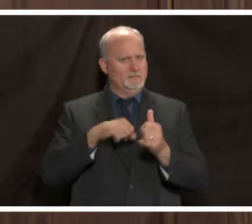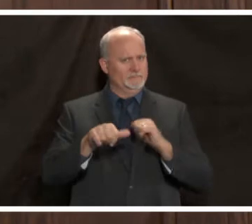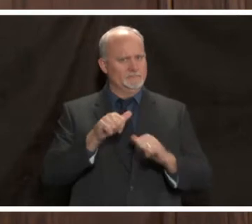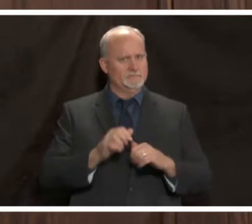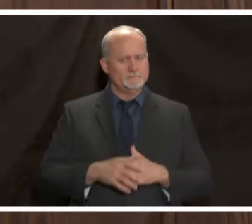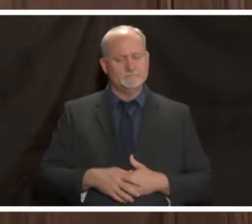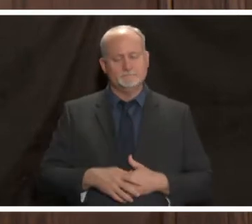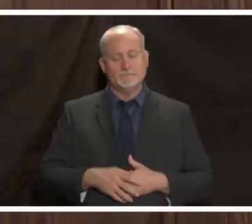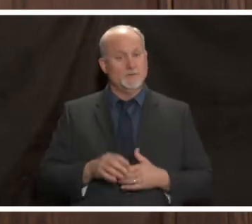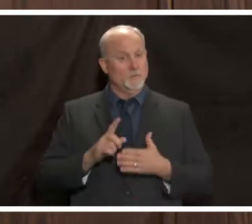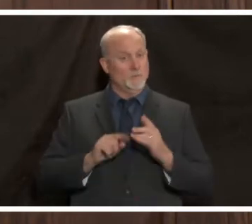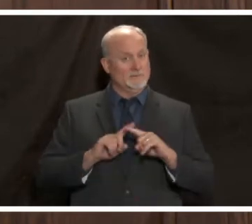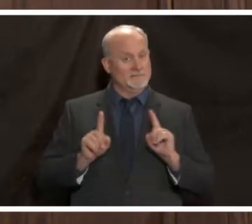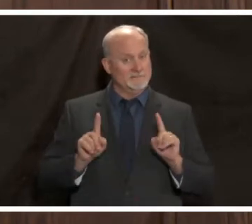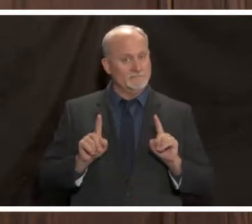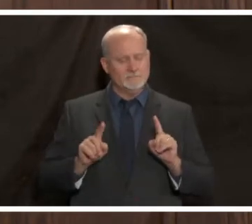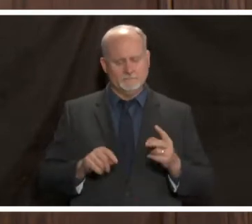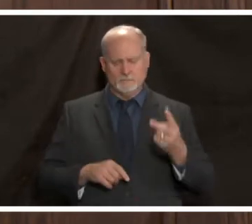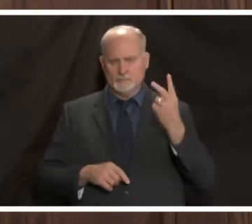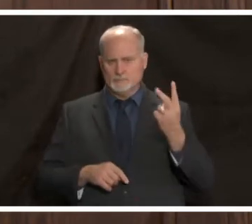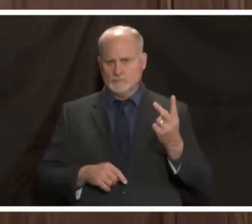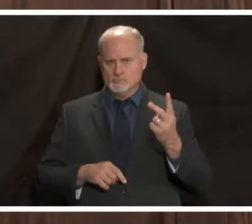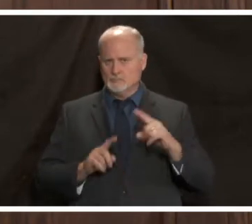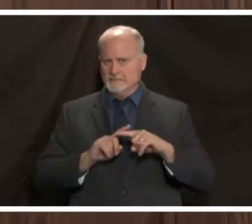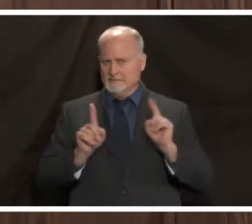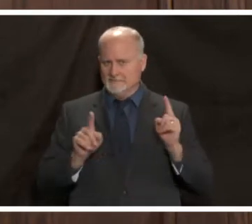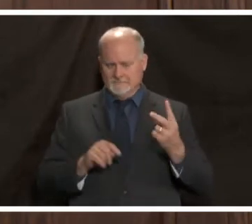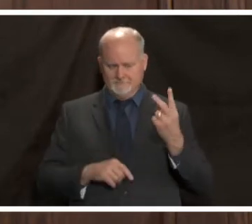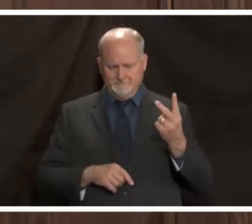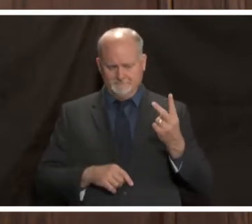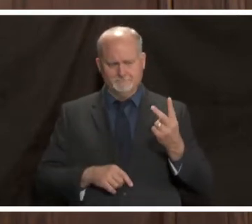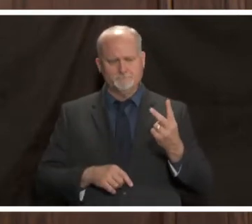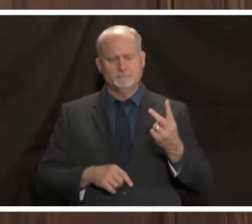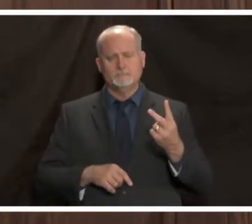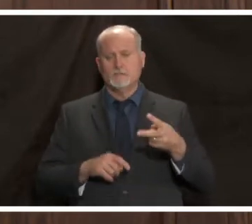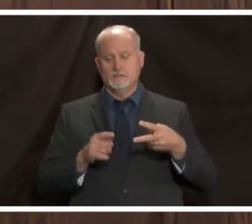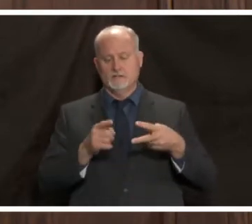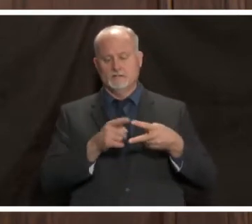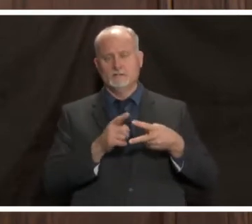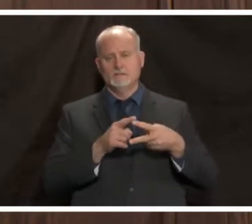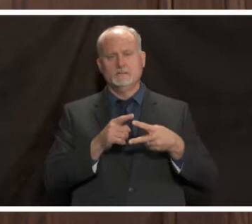so what's different i think there's two major things the first you've heard hints of already in